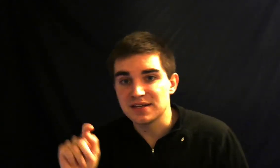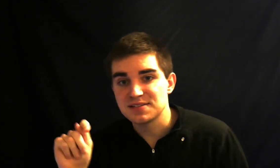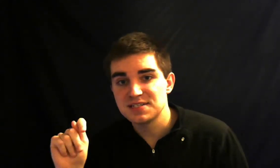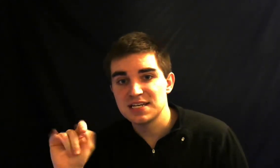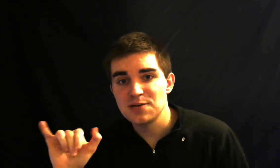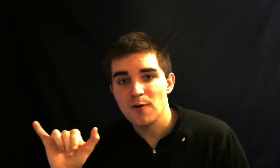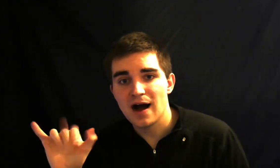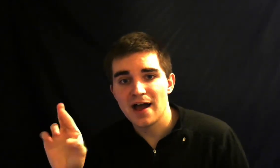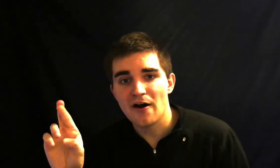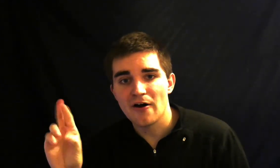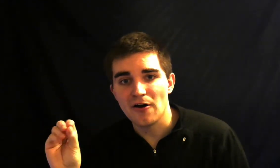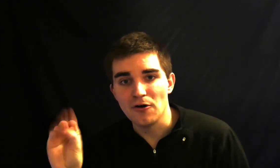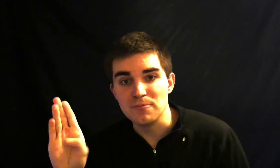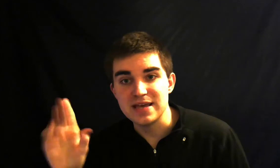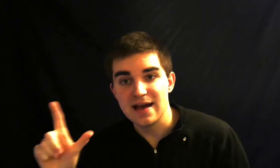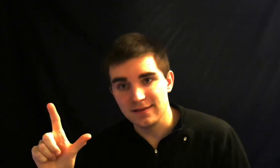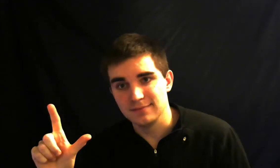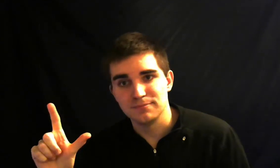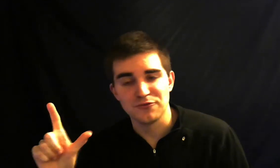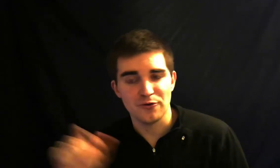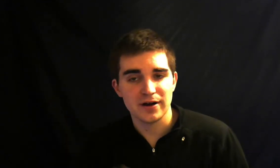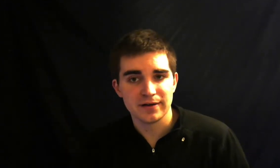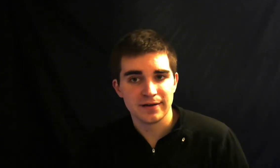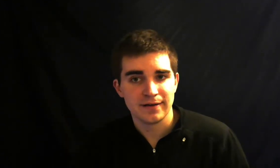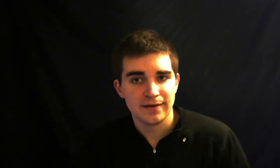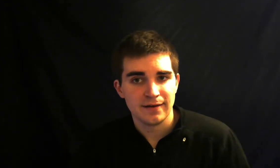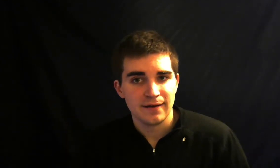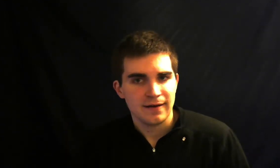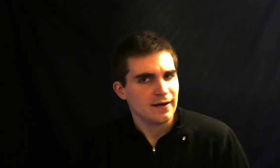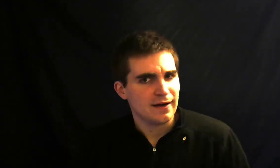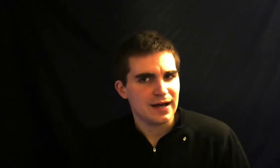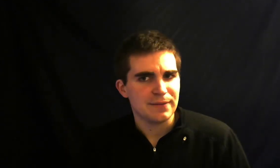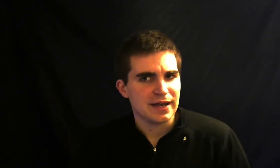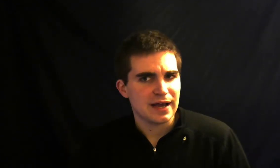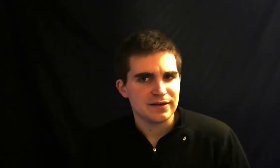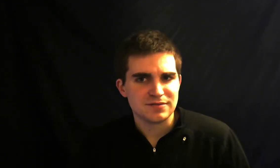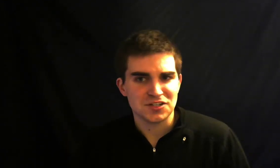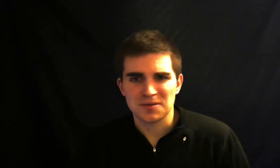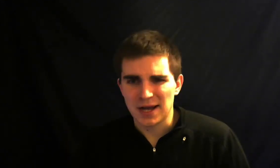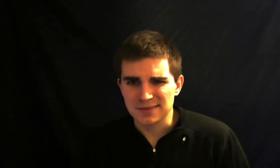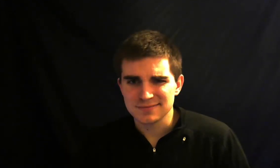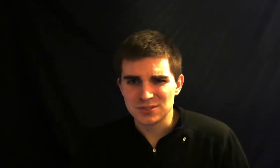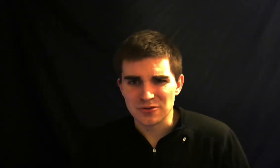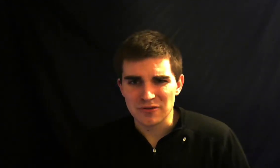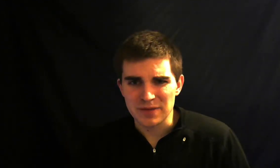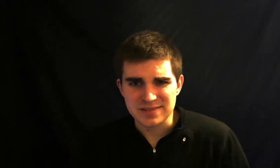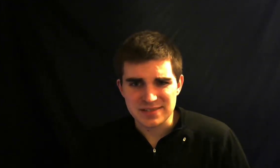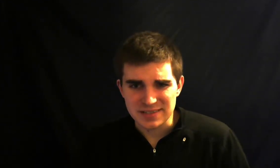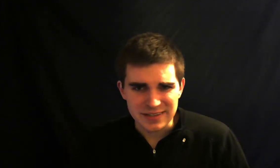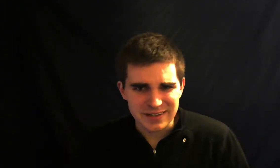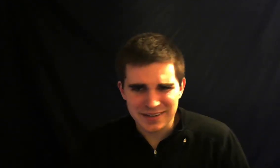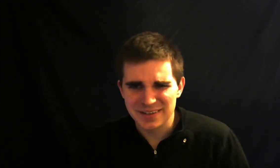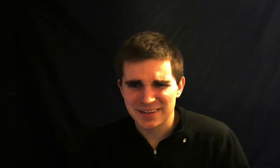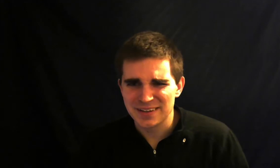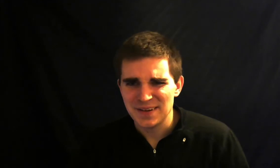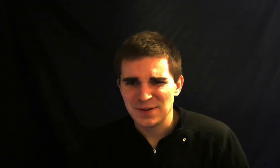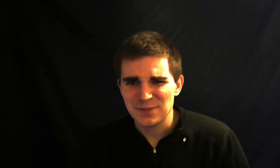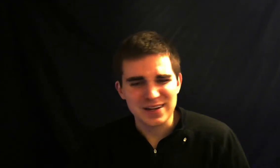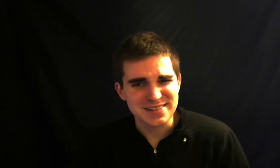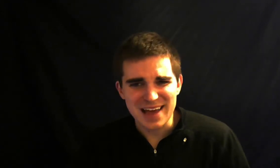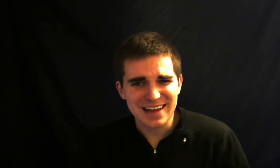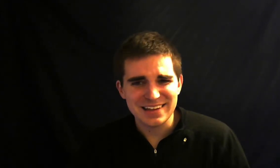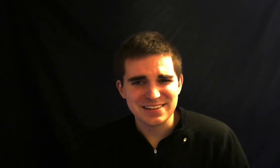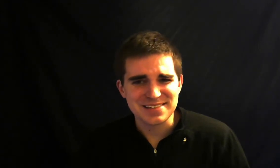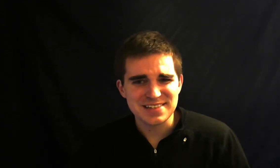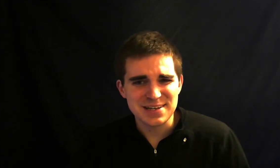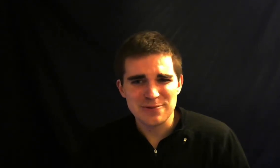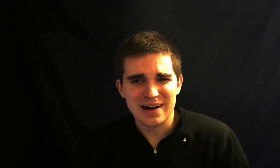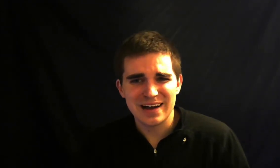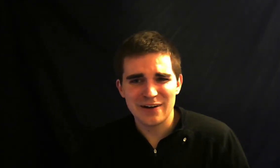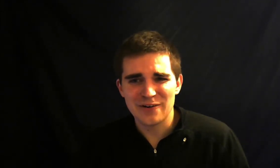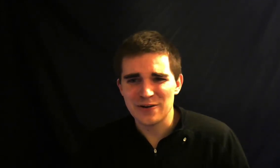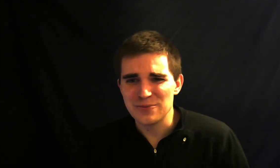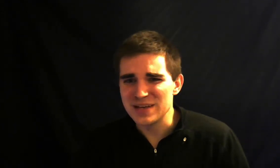T Y R O B L before and I took about two or three minutes - what exactly is T Y R O B L